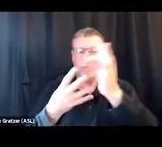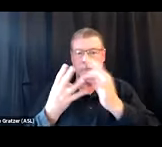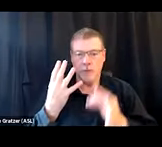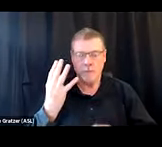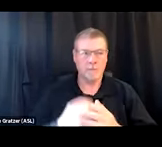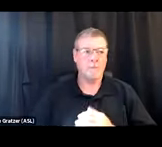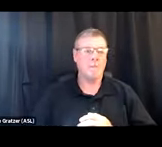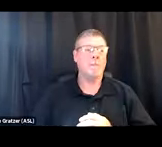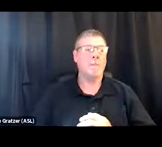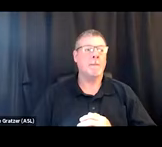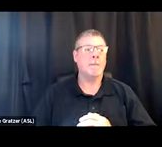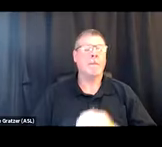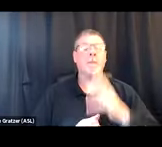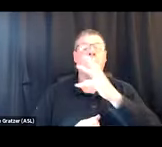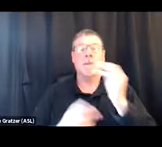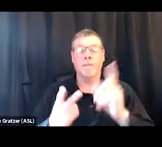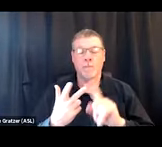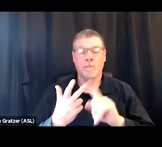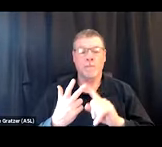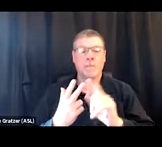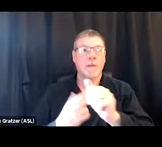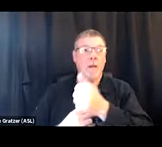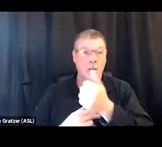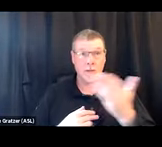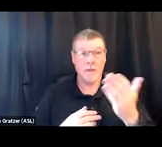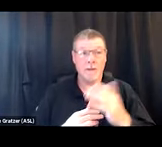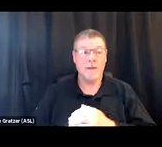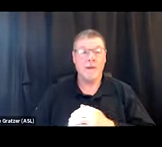The other thing I will say that is not explicitly out here